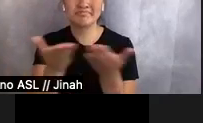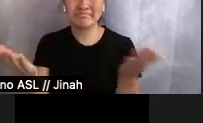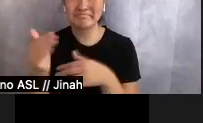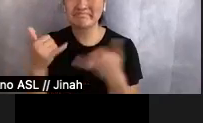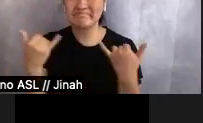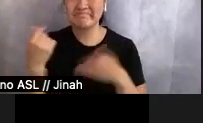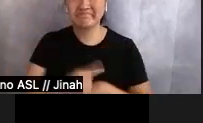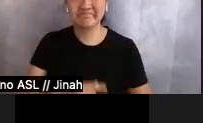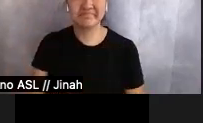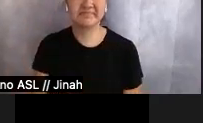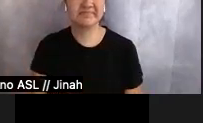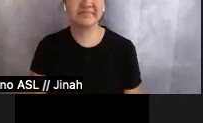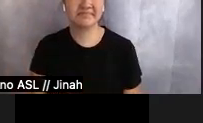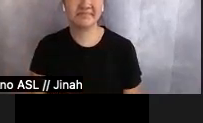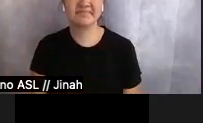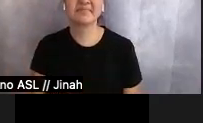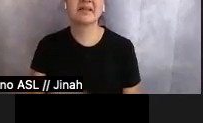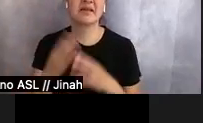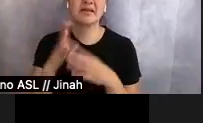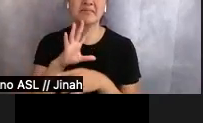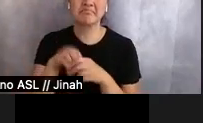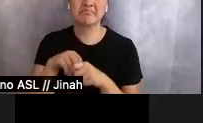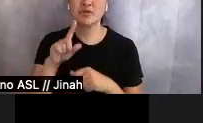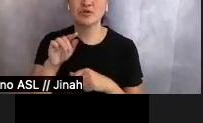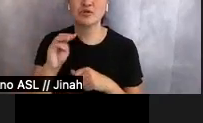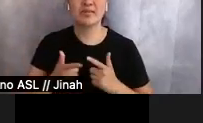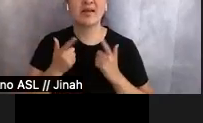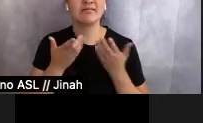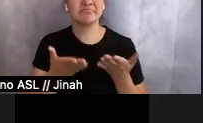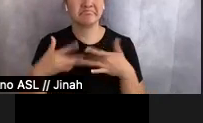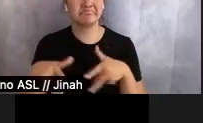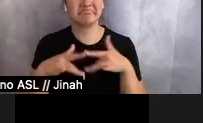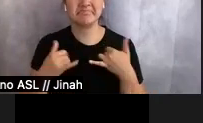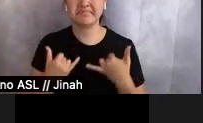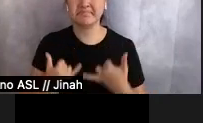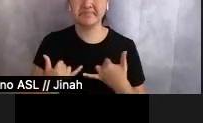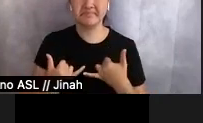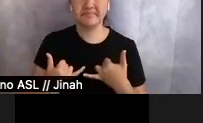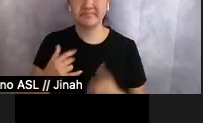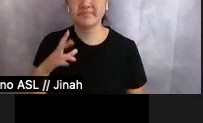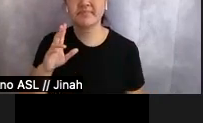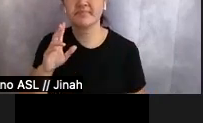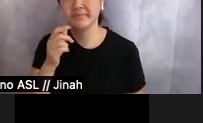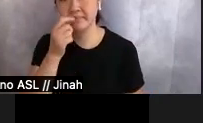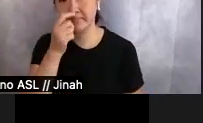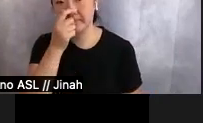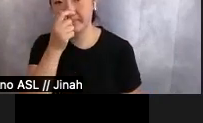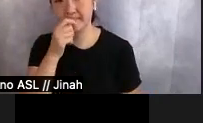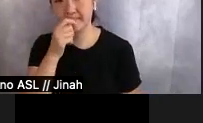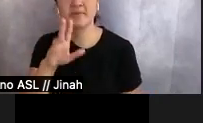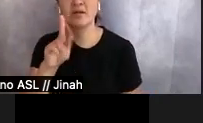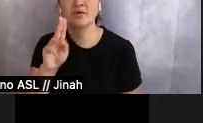even via Zoom live. This is a recording. I am currently at Kundiman teaching there and so I'm